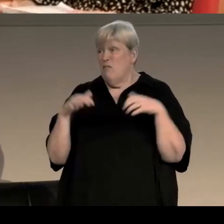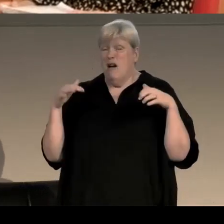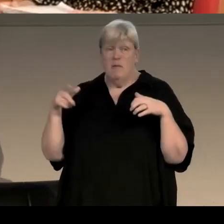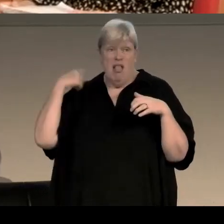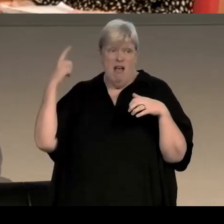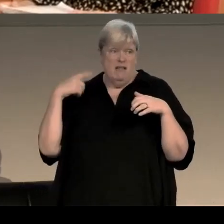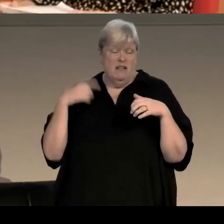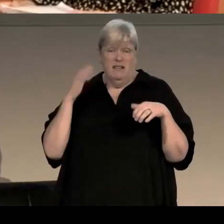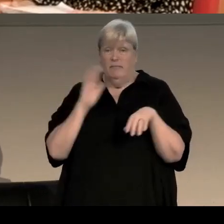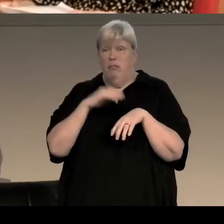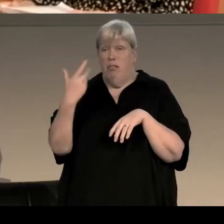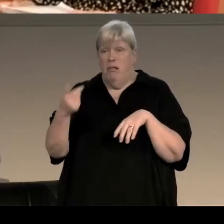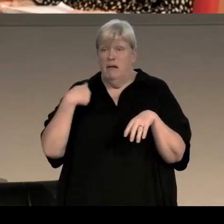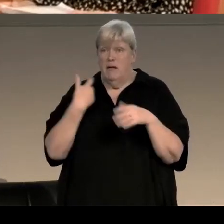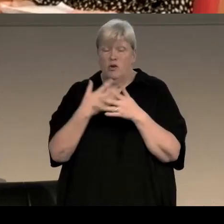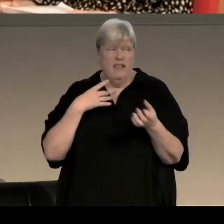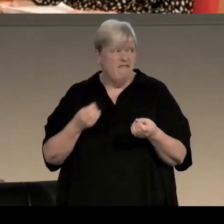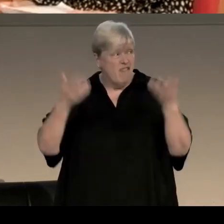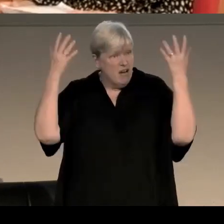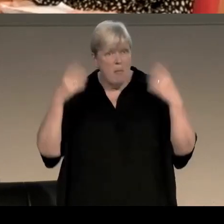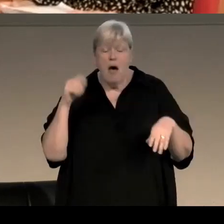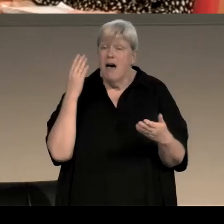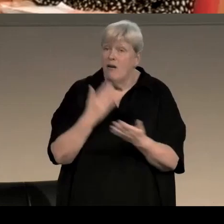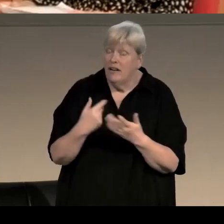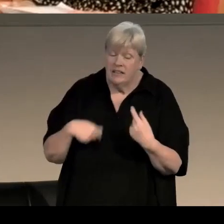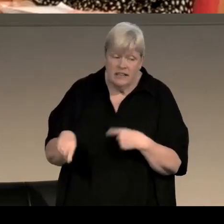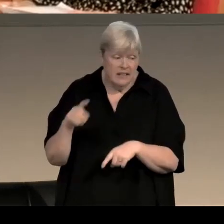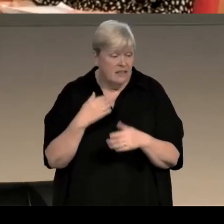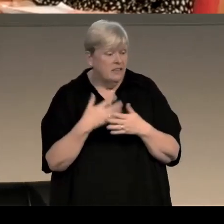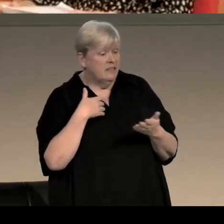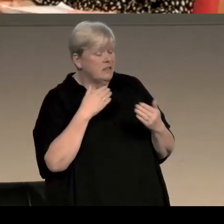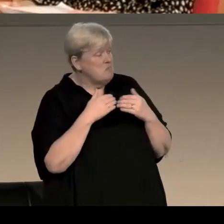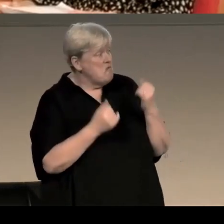and people were really pissed off that the goalpost had been moved at the last minute,